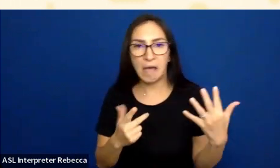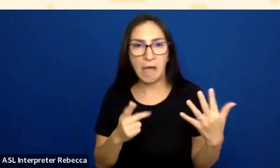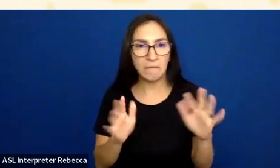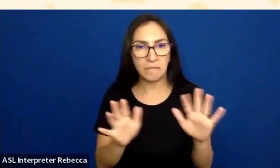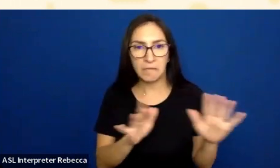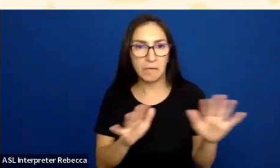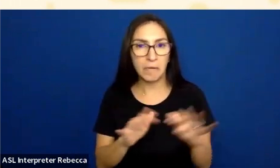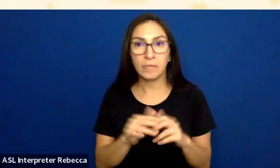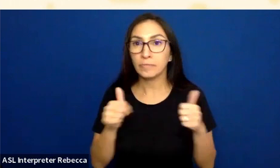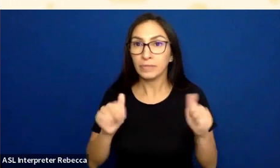I really appreciate this.